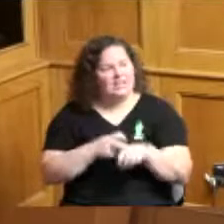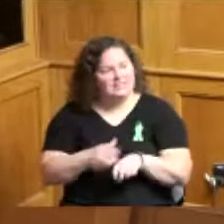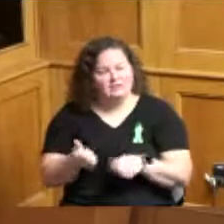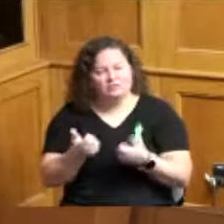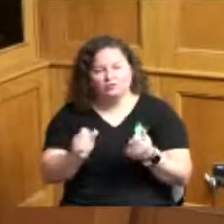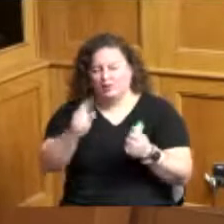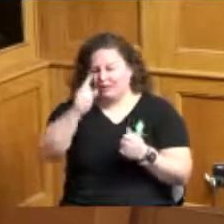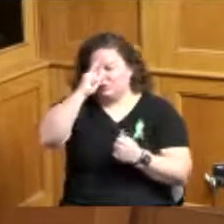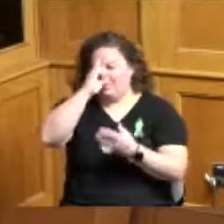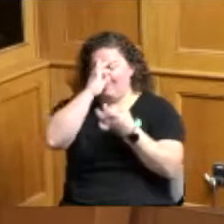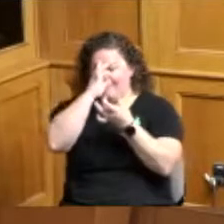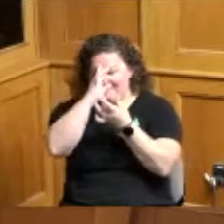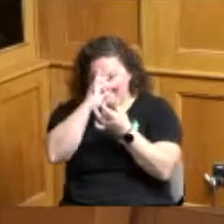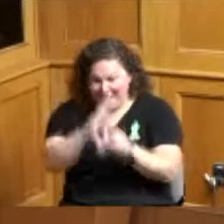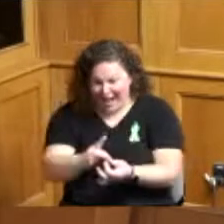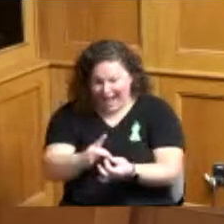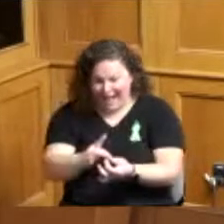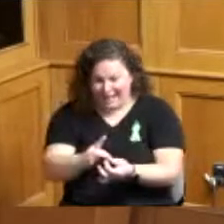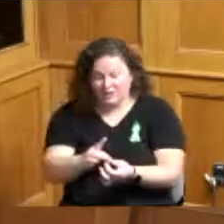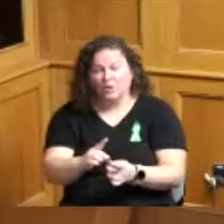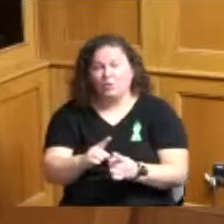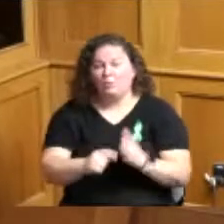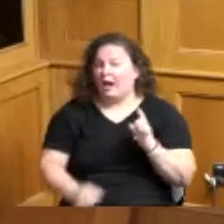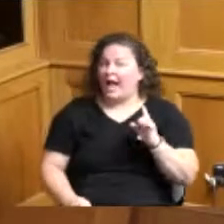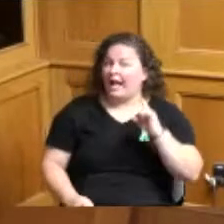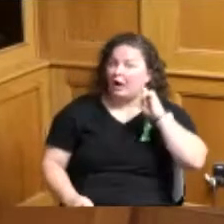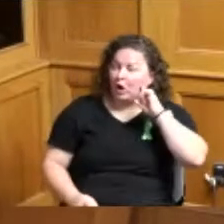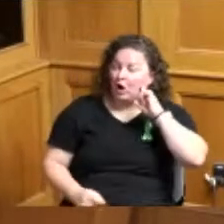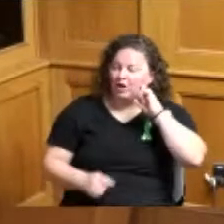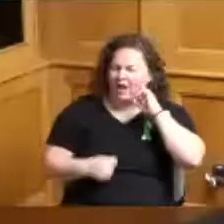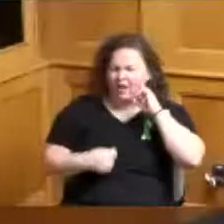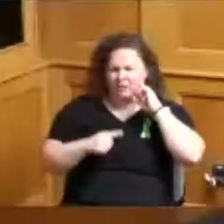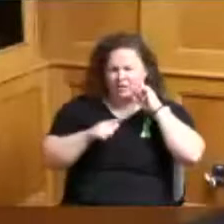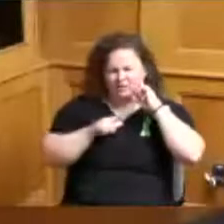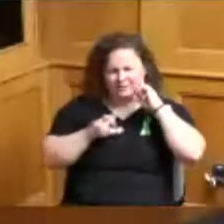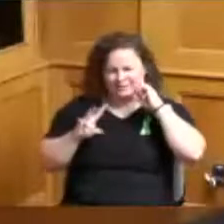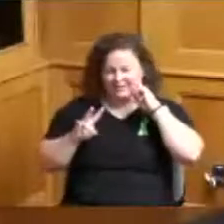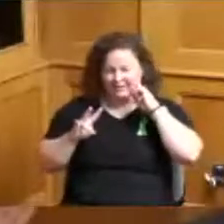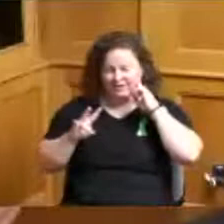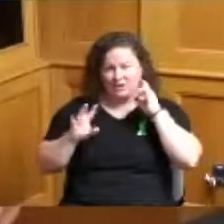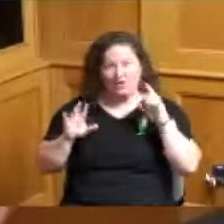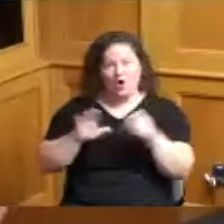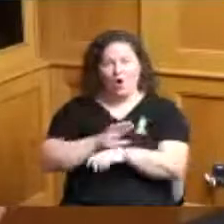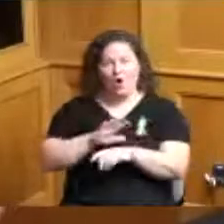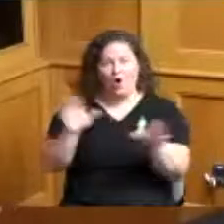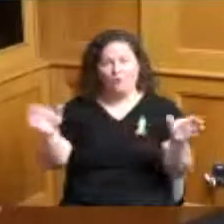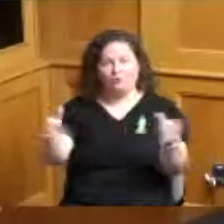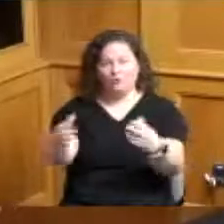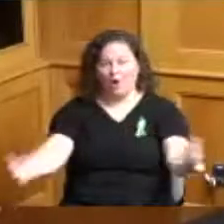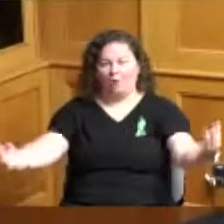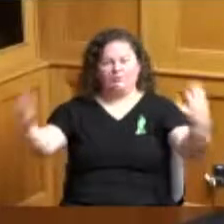that I hear it in my ear when I said I was 27 like the whole room just bust out laughing and I was